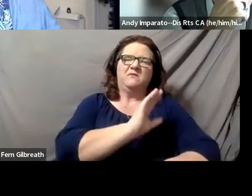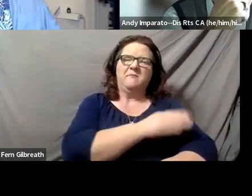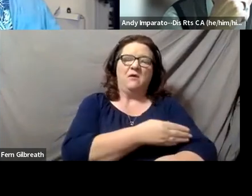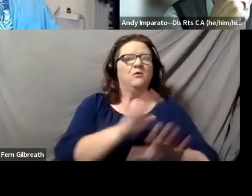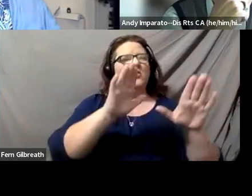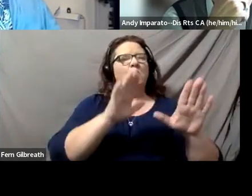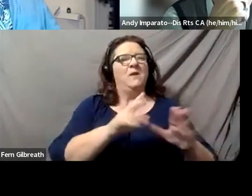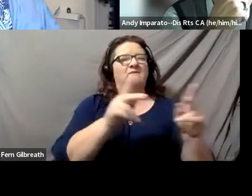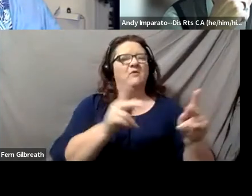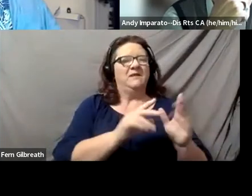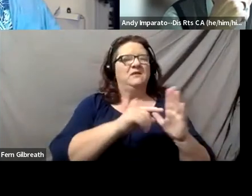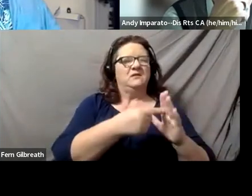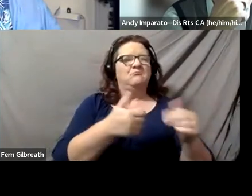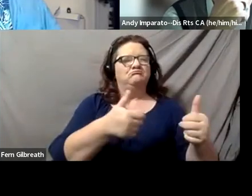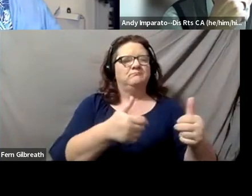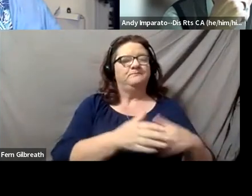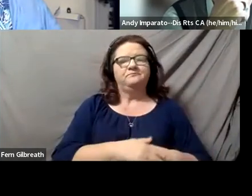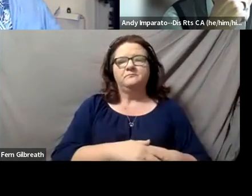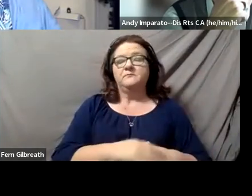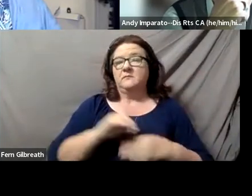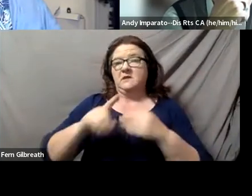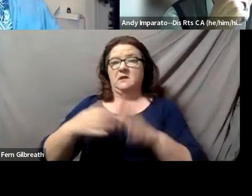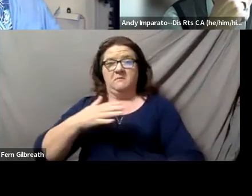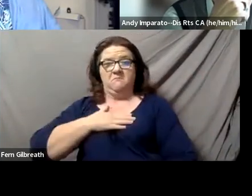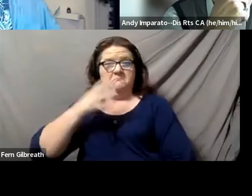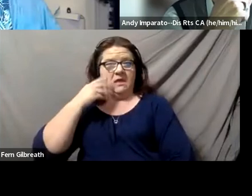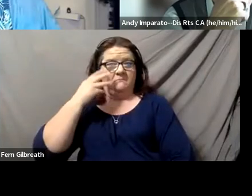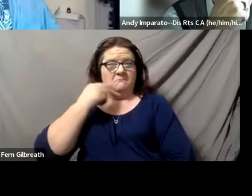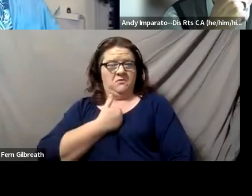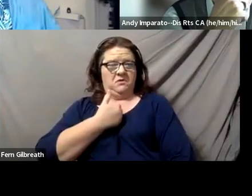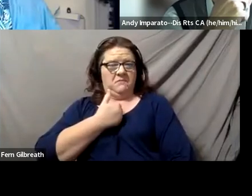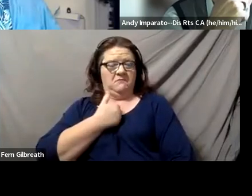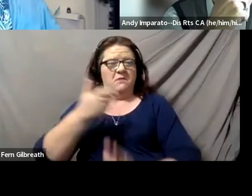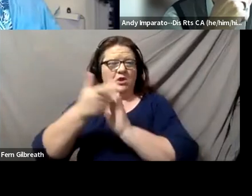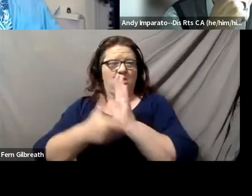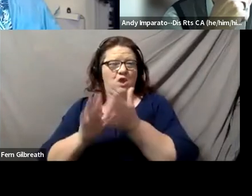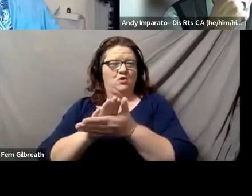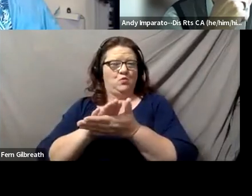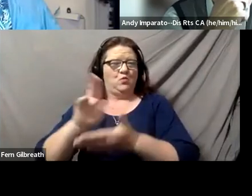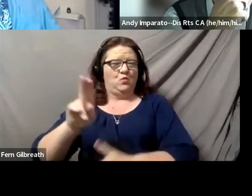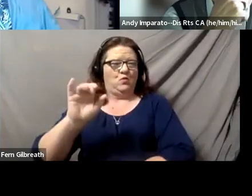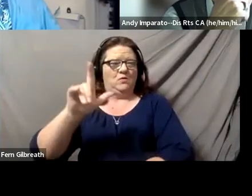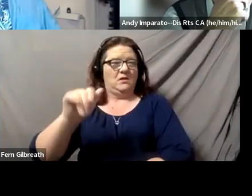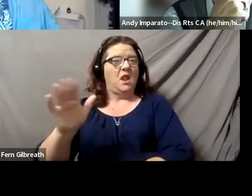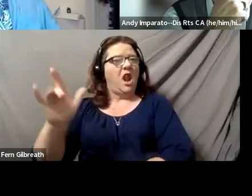With regard to my experience at the law school at UCLA, it was a while ago.